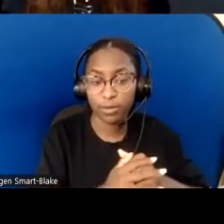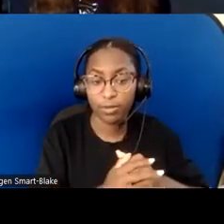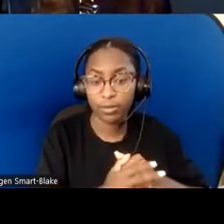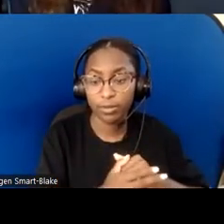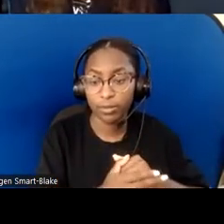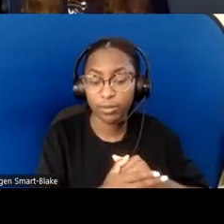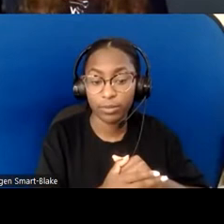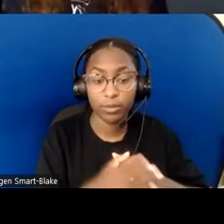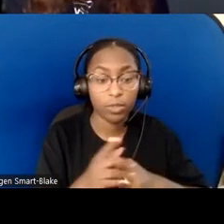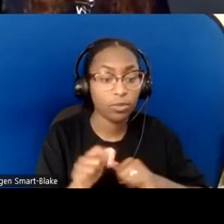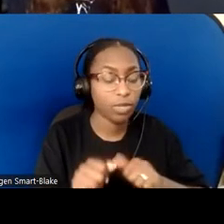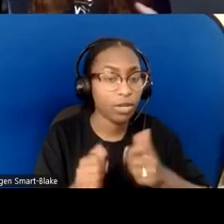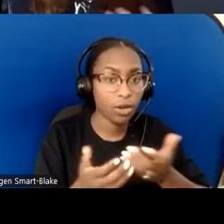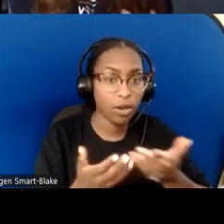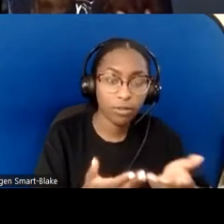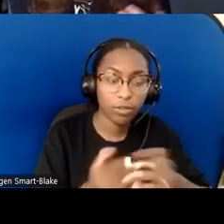and paper products for folks like me,